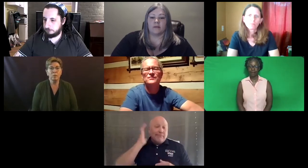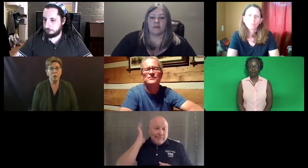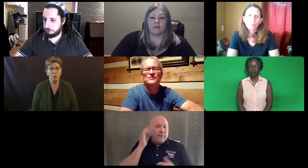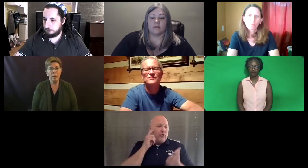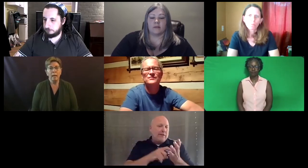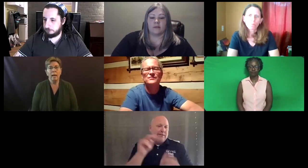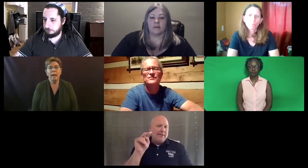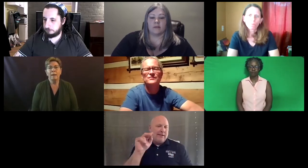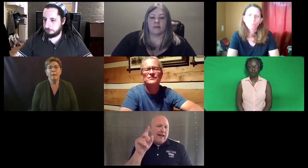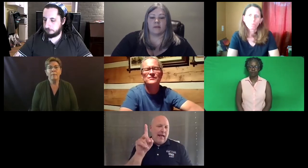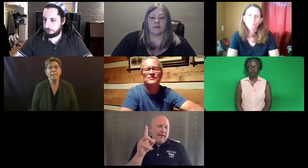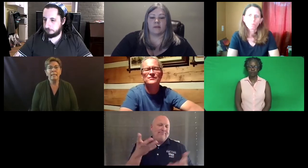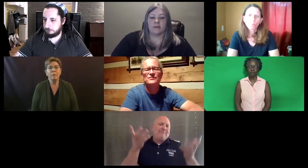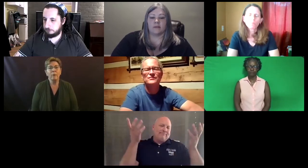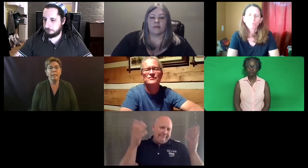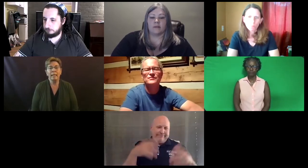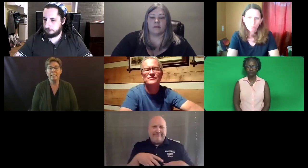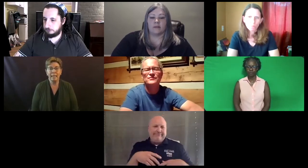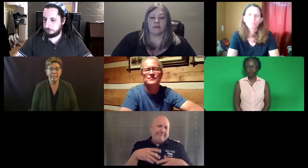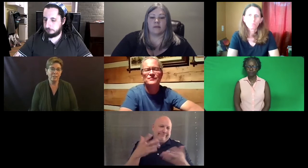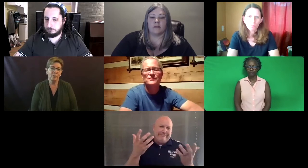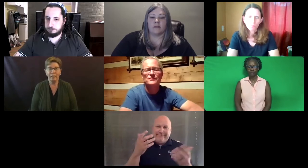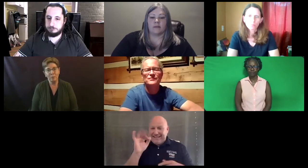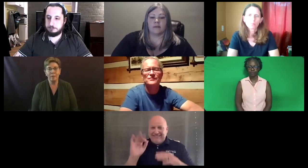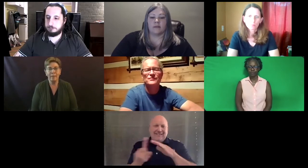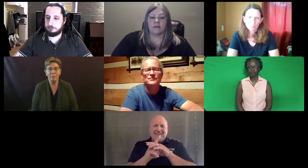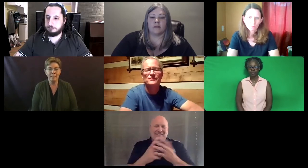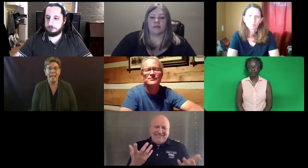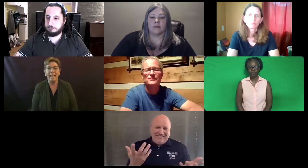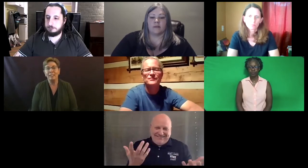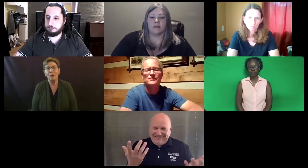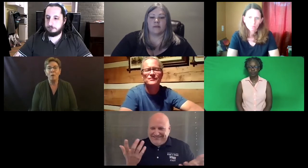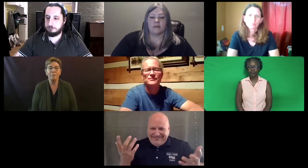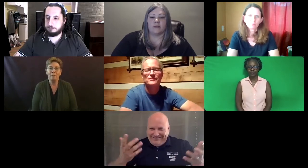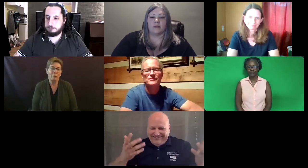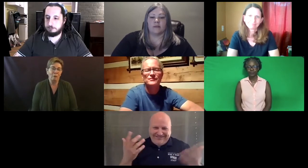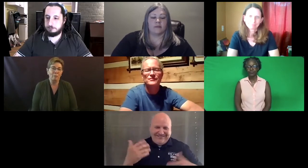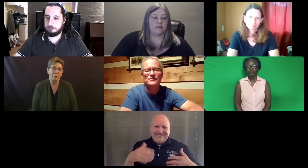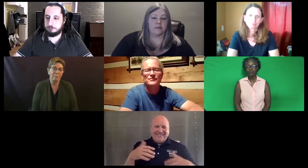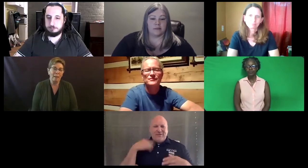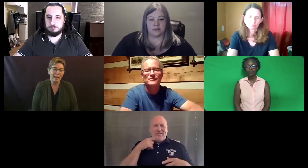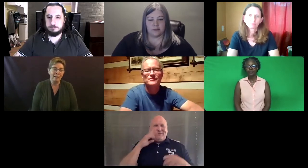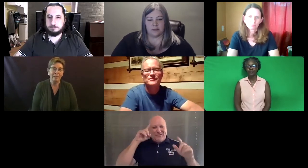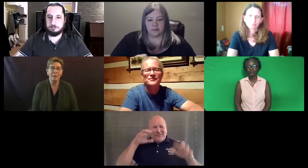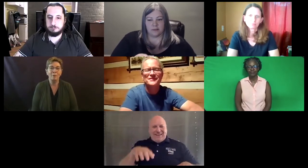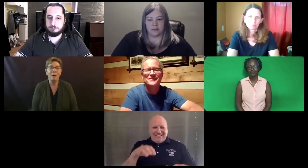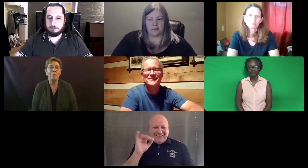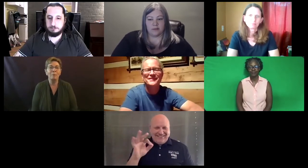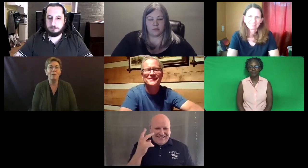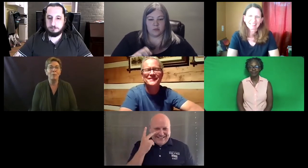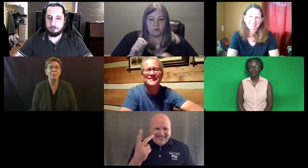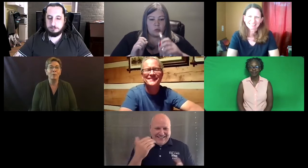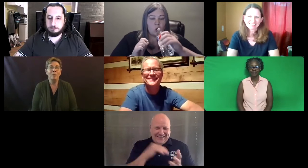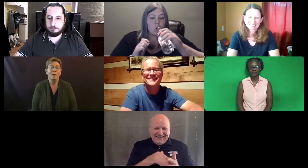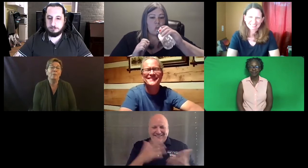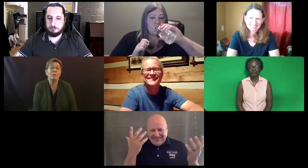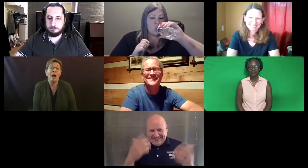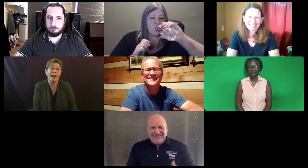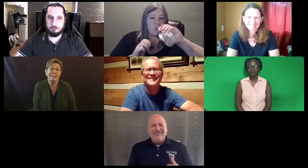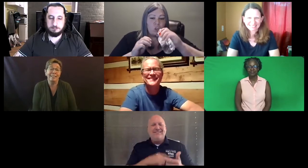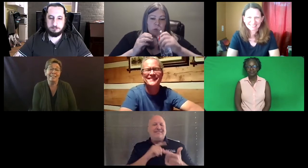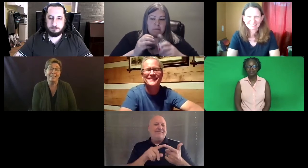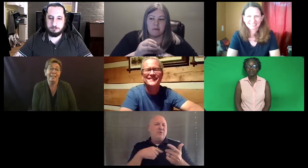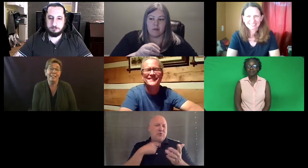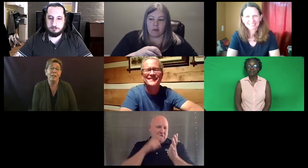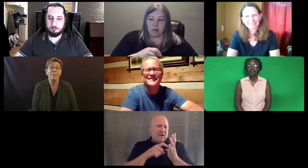So back in the day we recognized NAD. .. if it came back, we would be shocked to see NAD